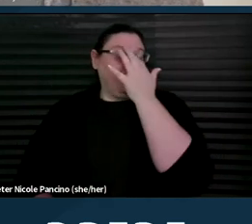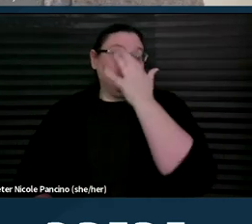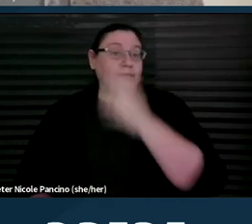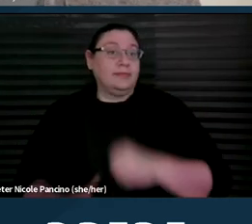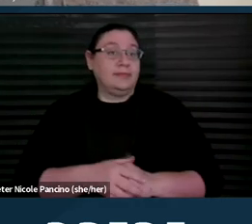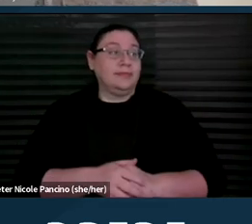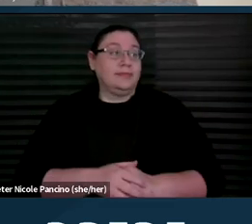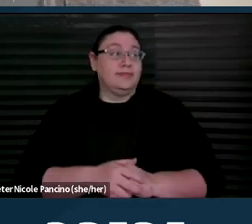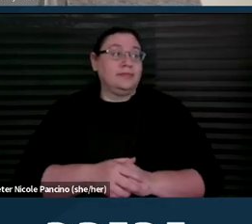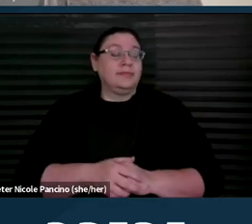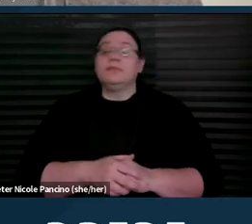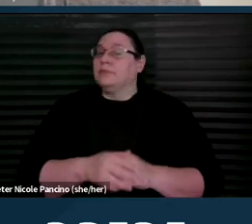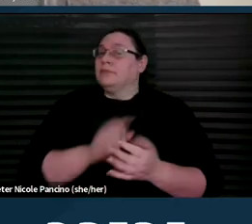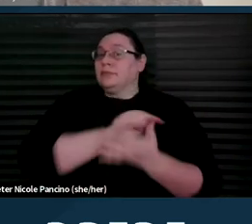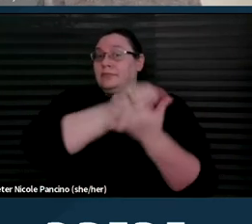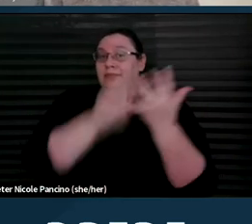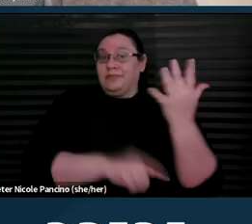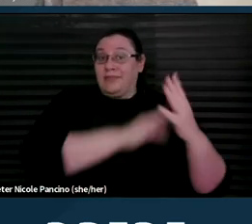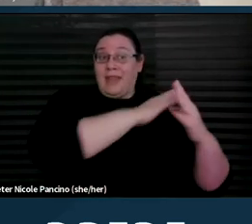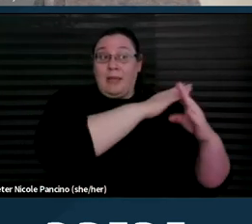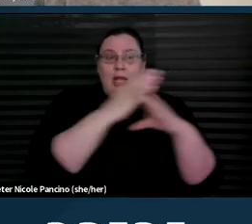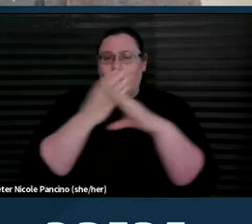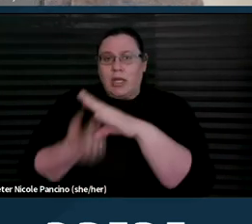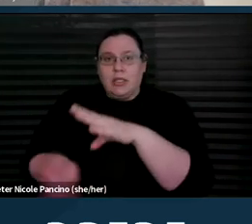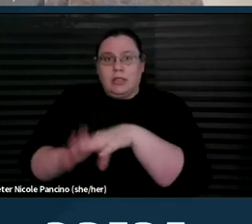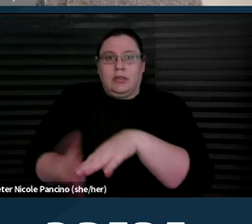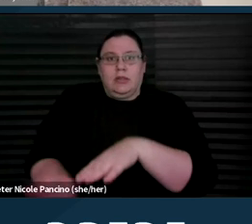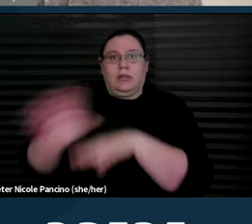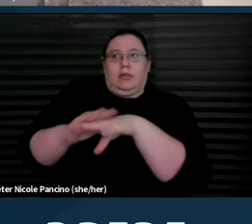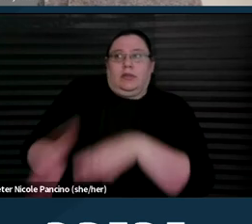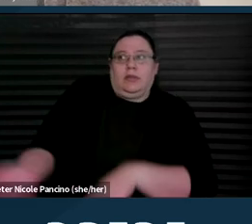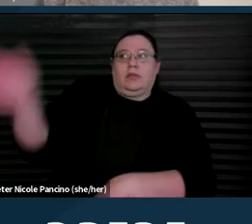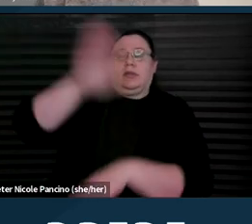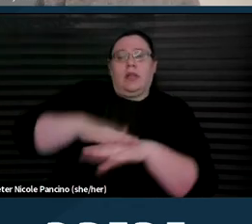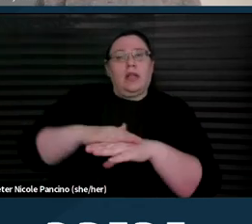And all of these barriers compound to limit overall care access.